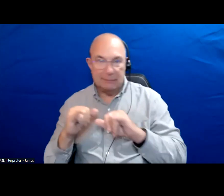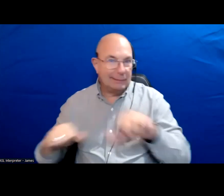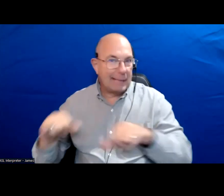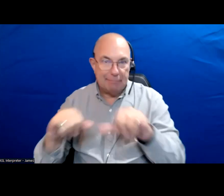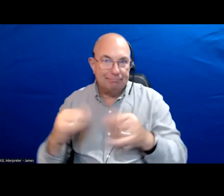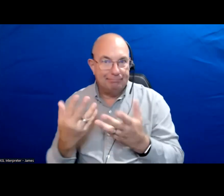Housing and affordable housing.